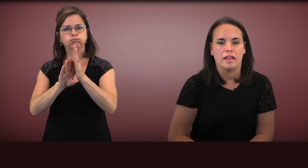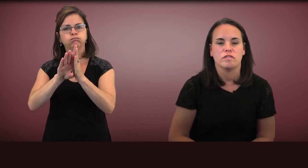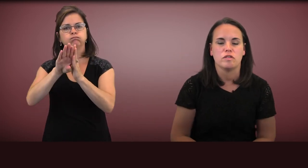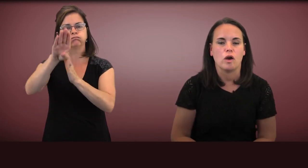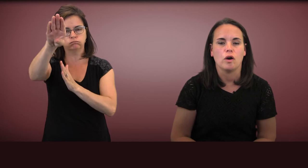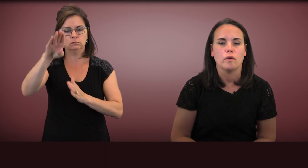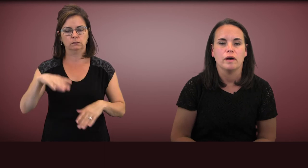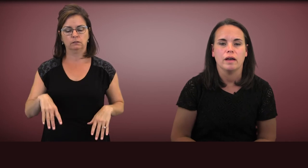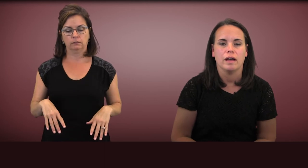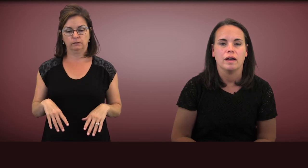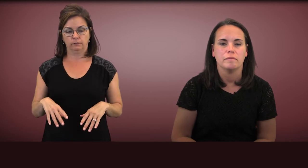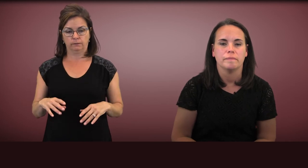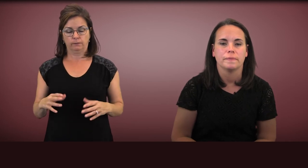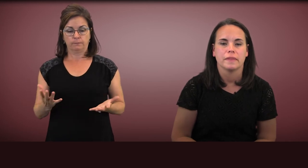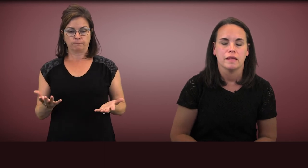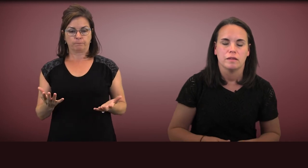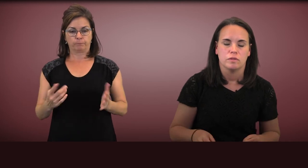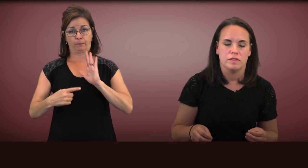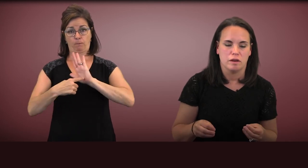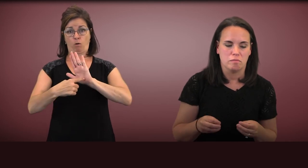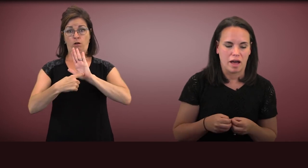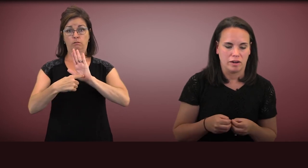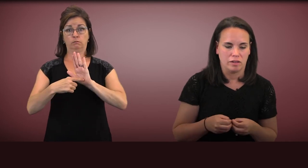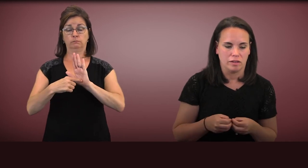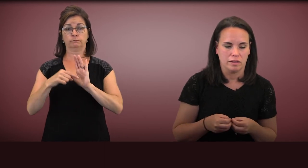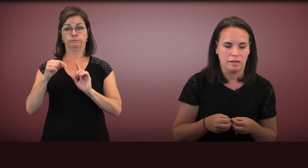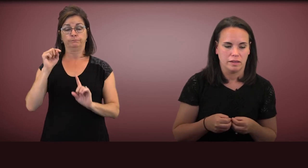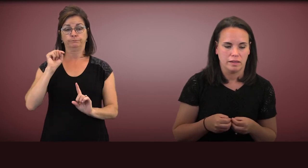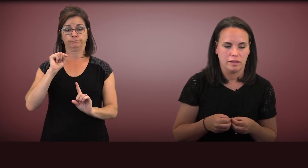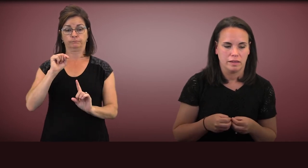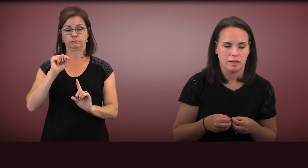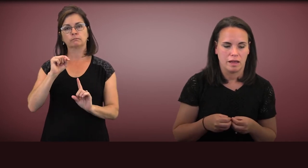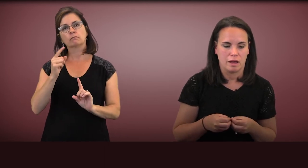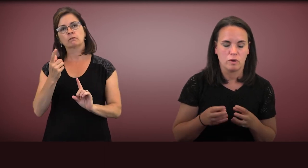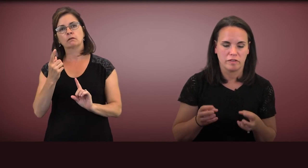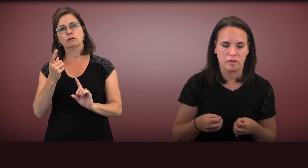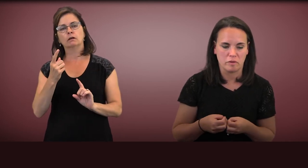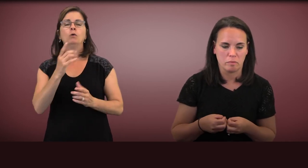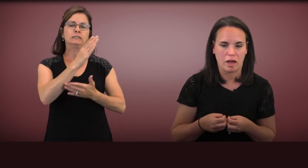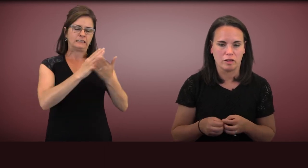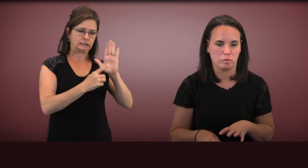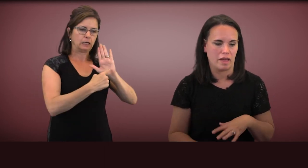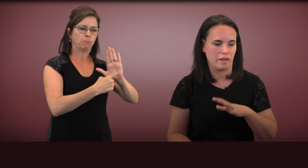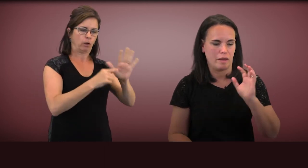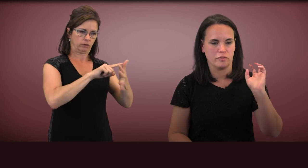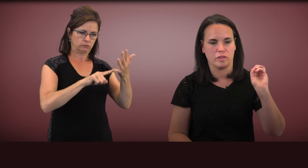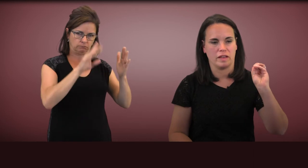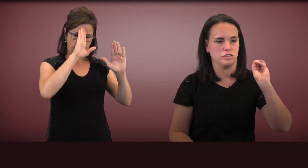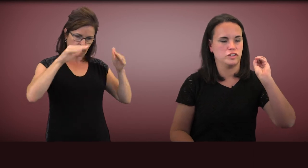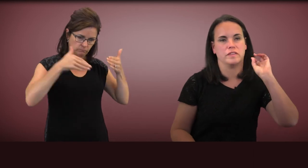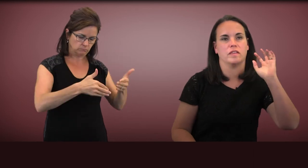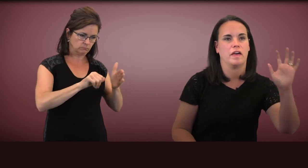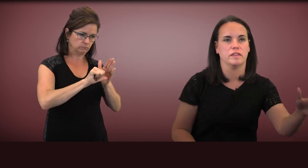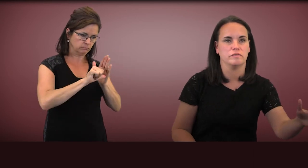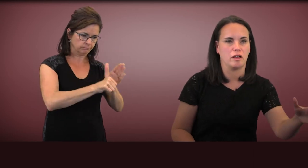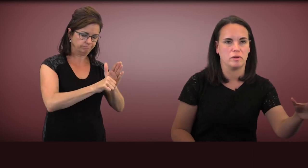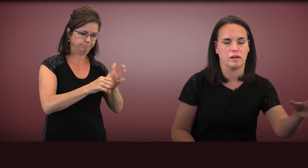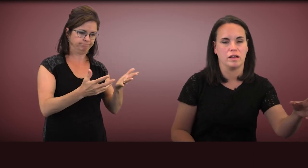So whereas some of the models might emphasize just on the development